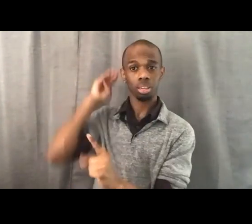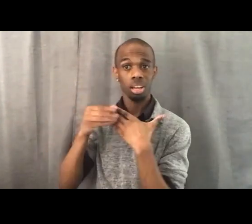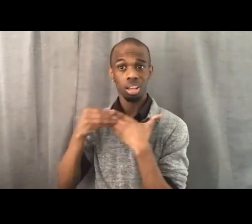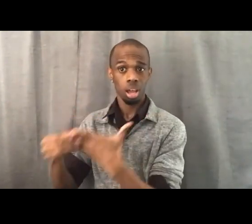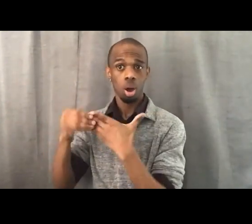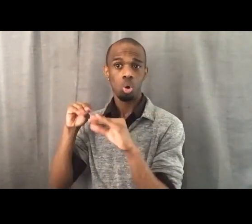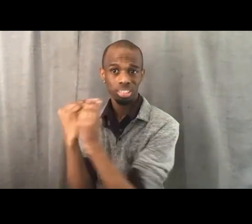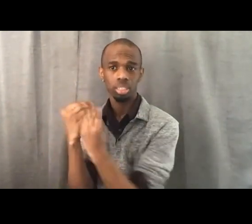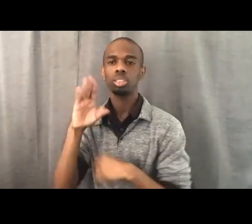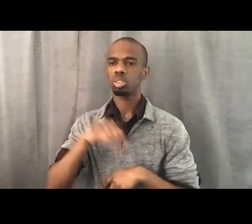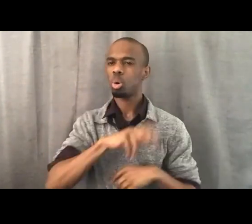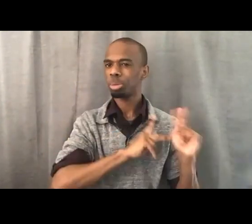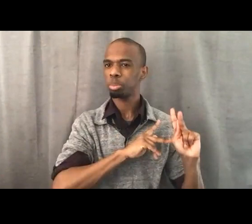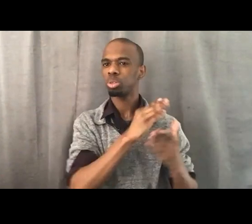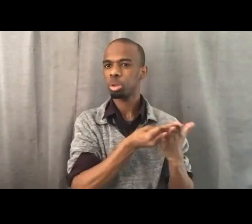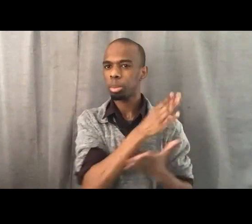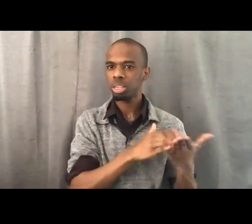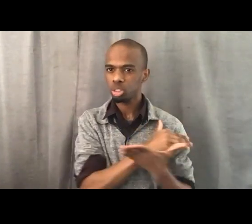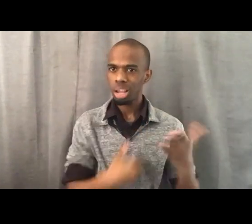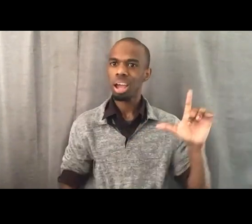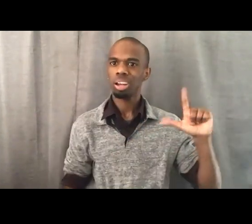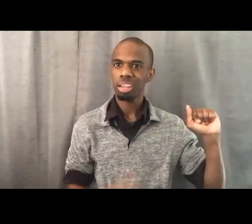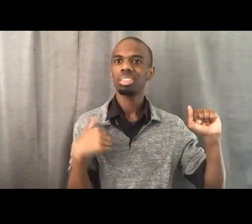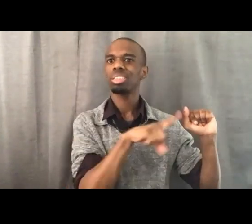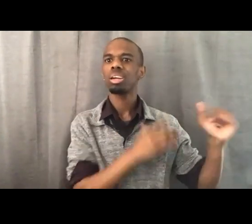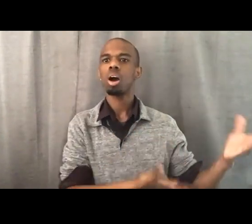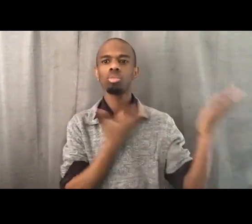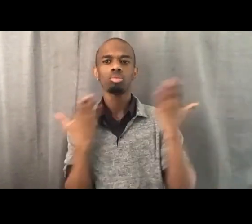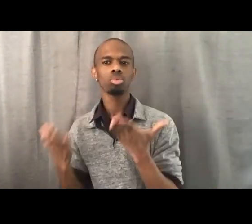is issuing these three demands as of today. It's really important